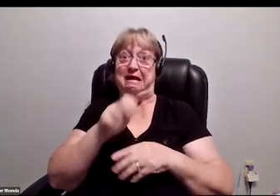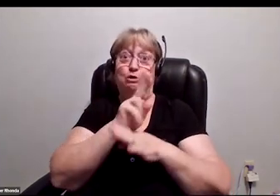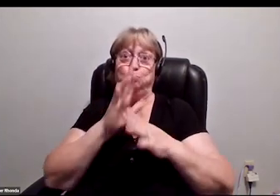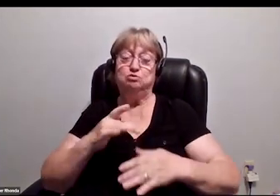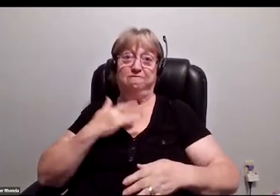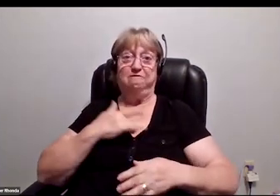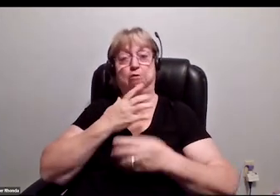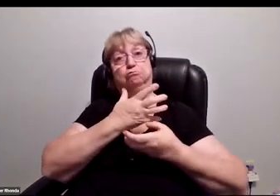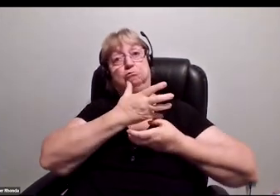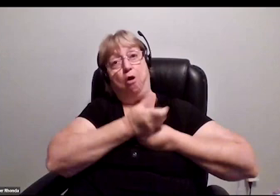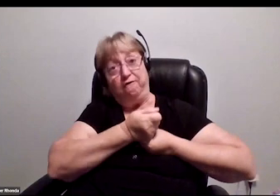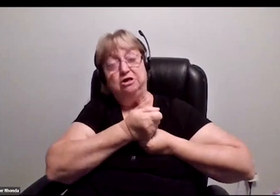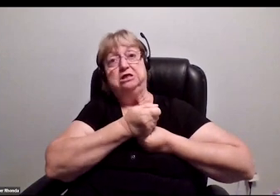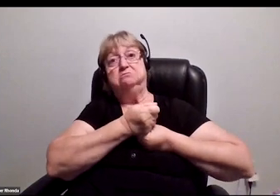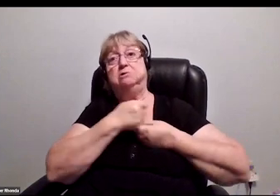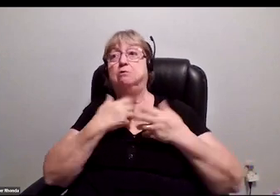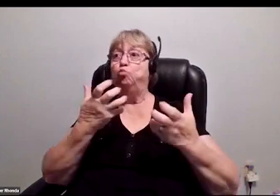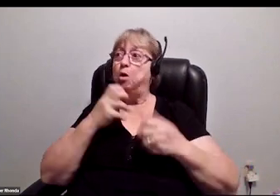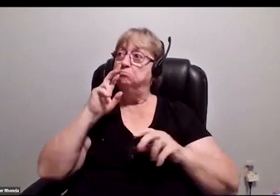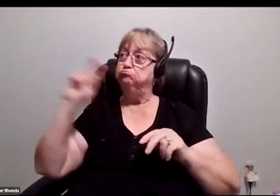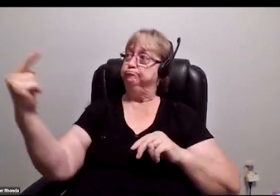confident, and want to be seen.